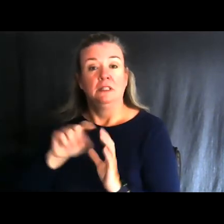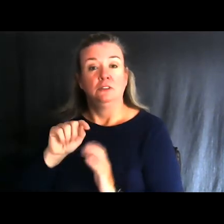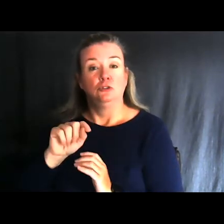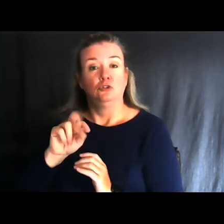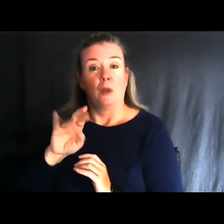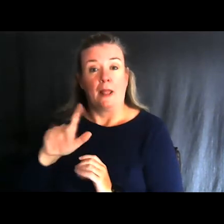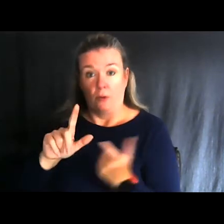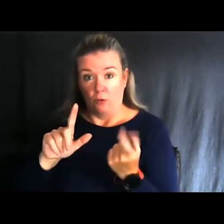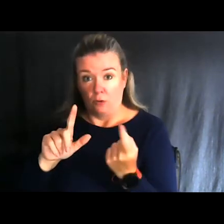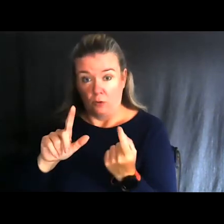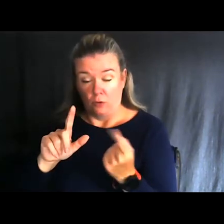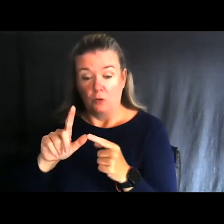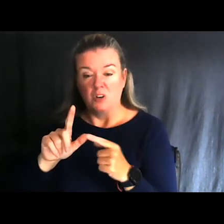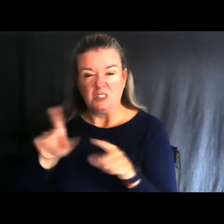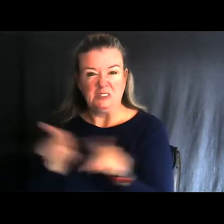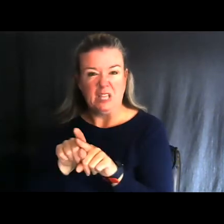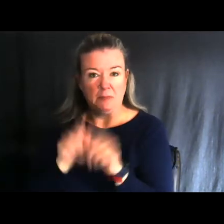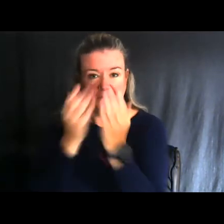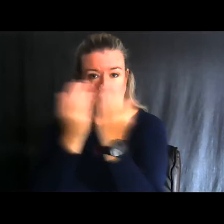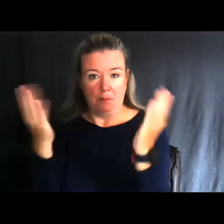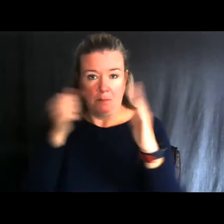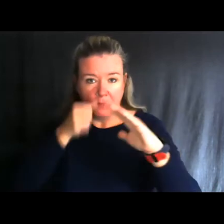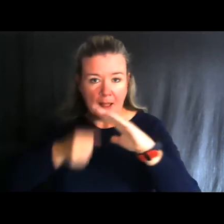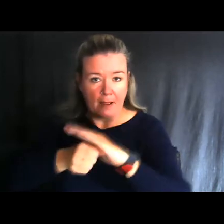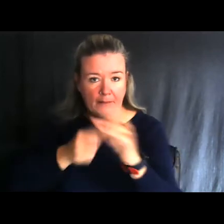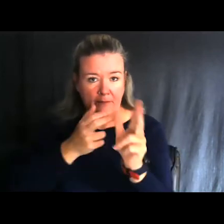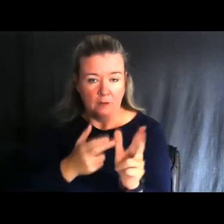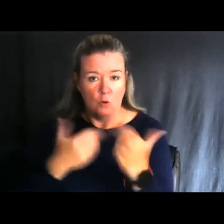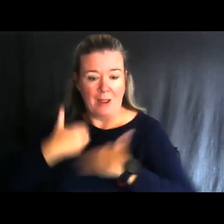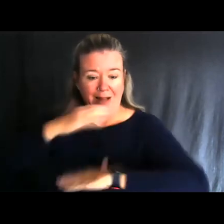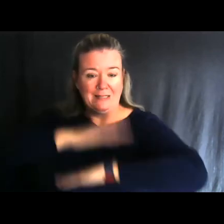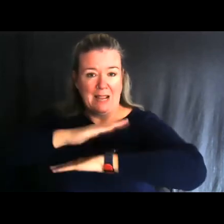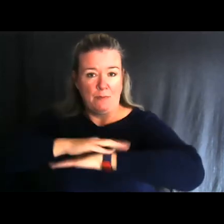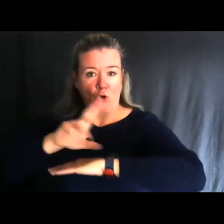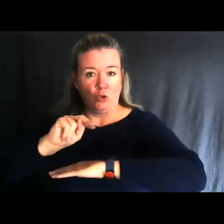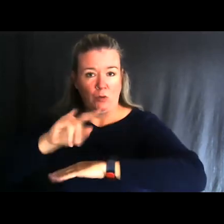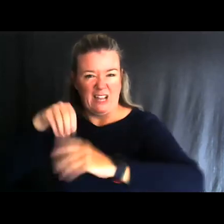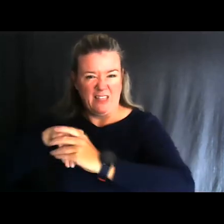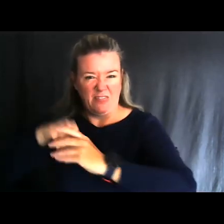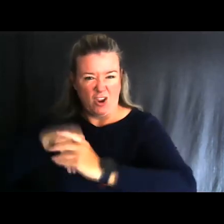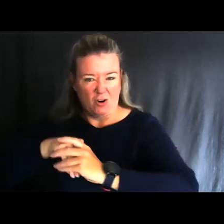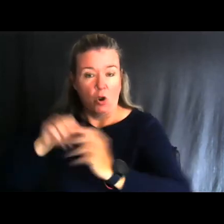We put a table mount unit in there and put the equipment in there and we could go mobile